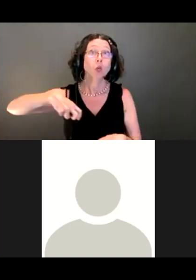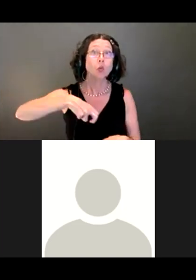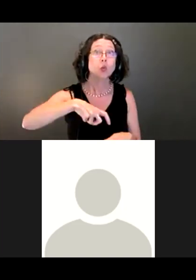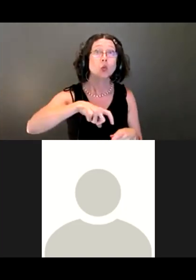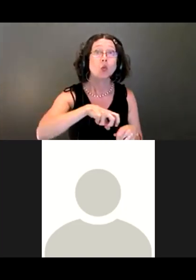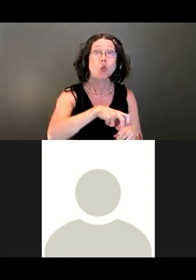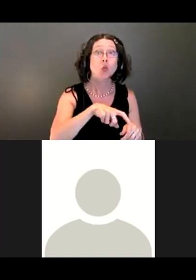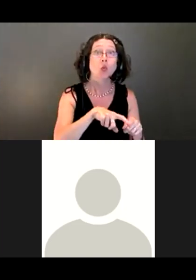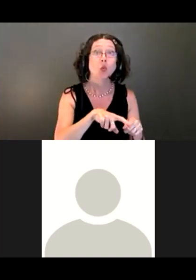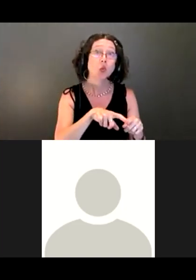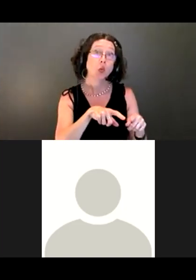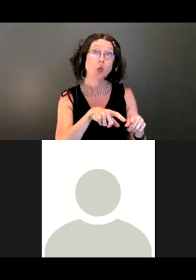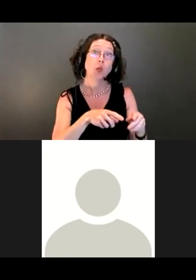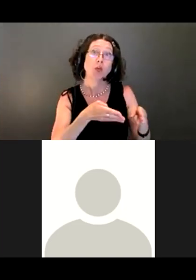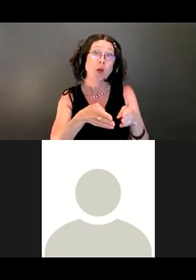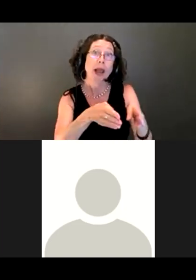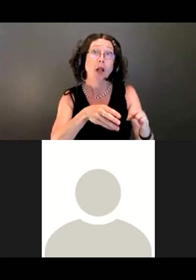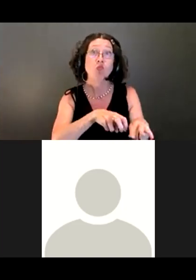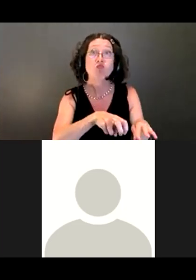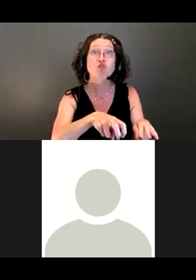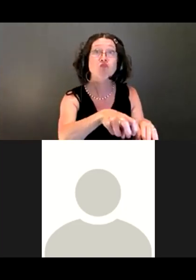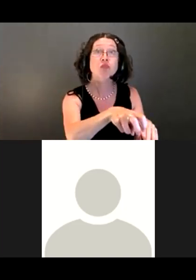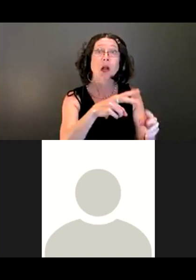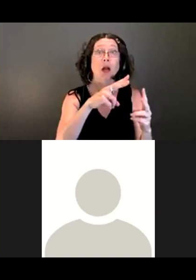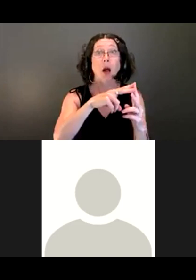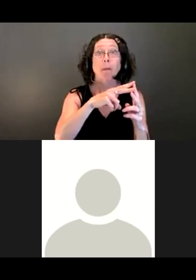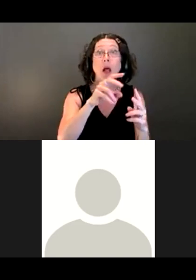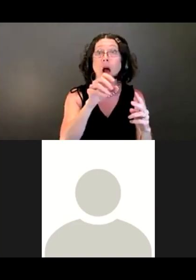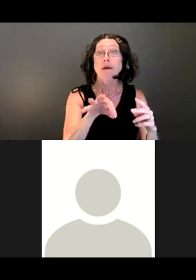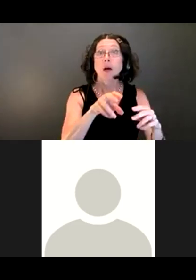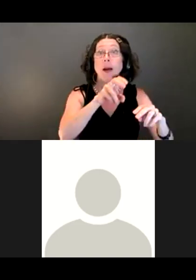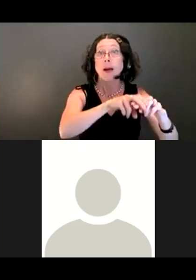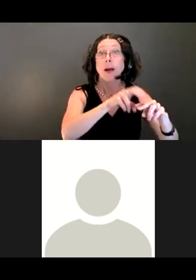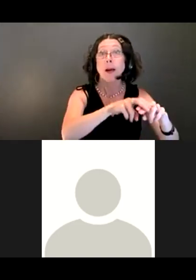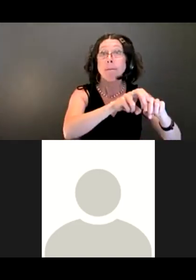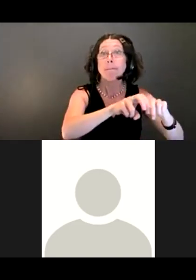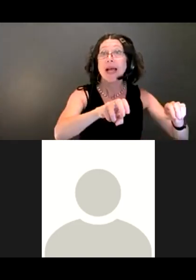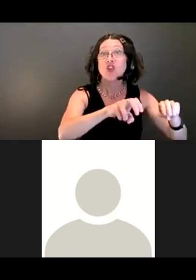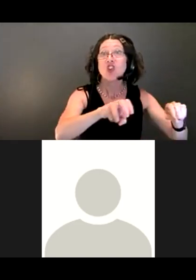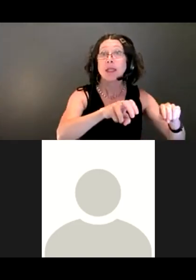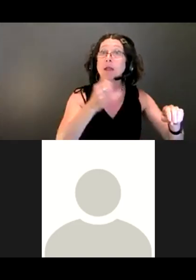maybe a couple benches that would be close to where they could view the creek and watch the creek flow, I think that